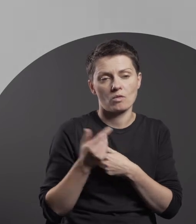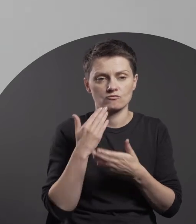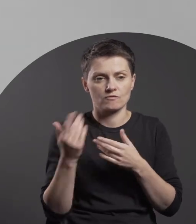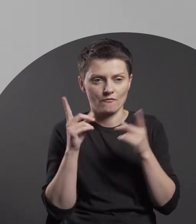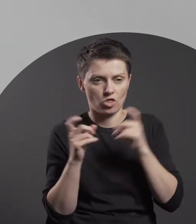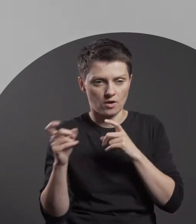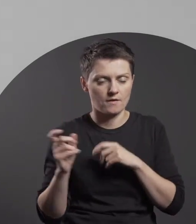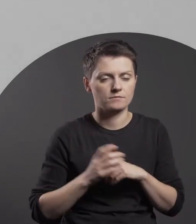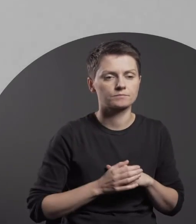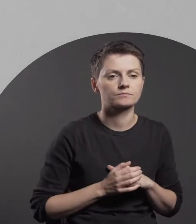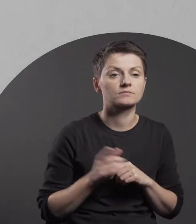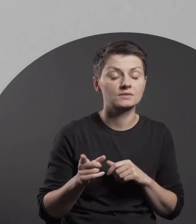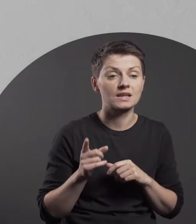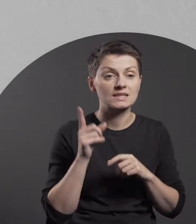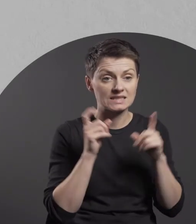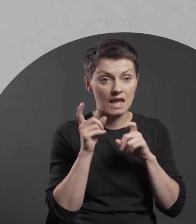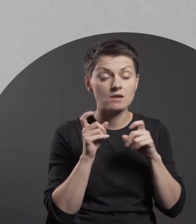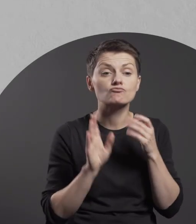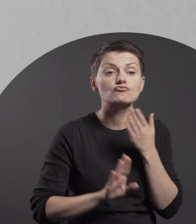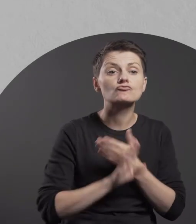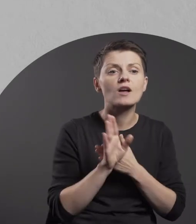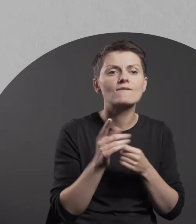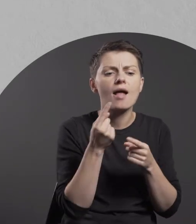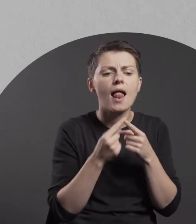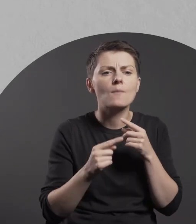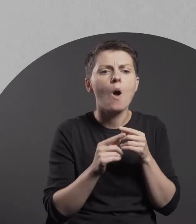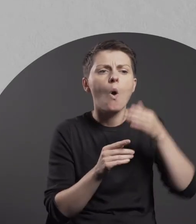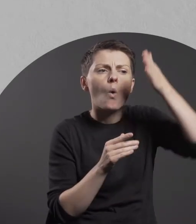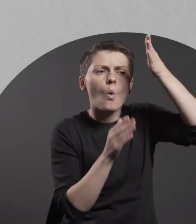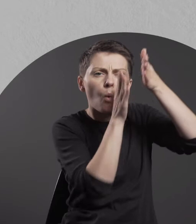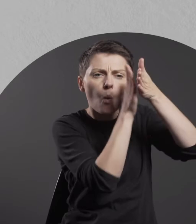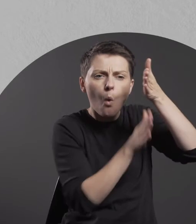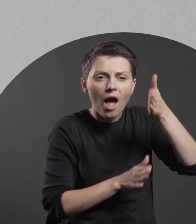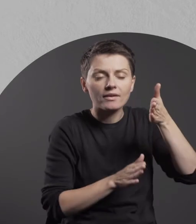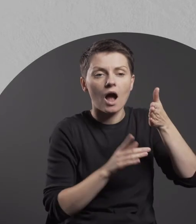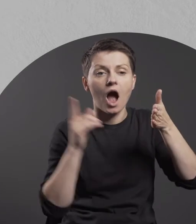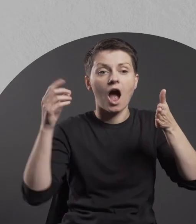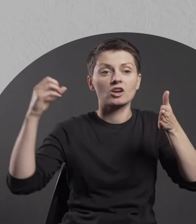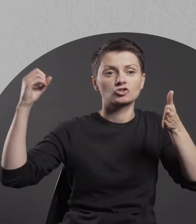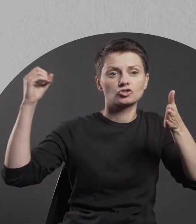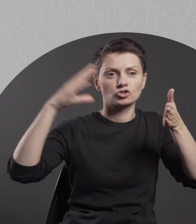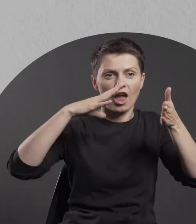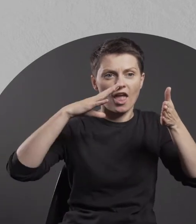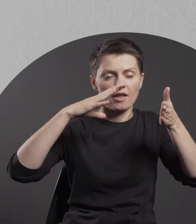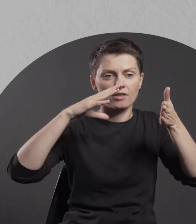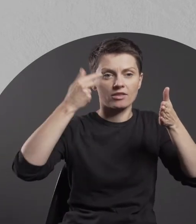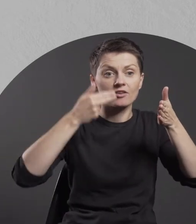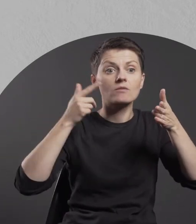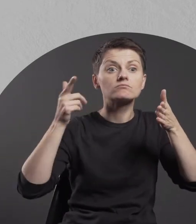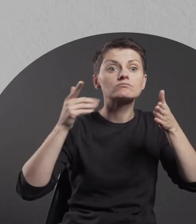The photographs show a smooth surface on which tree leaves cast their shadow.